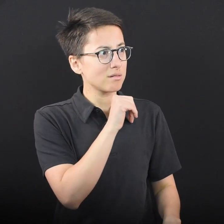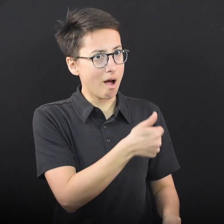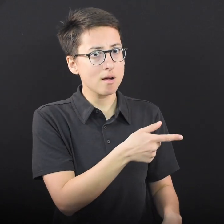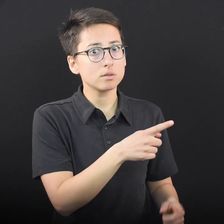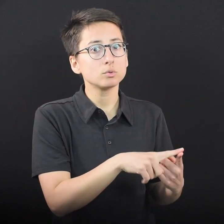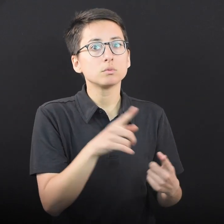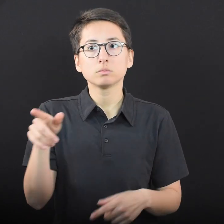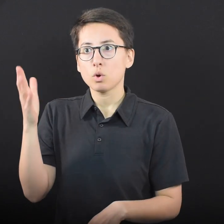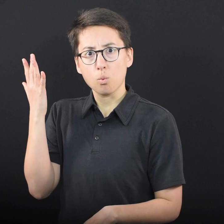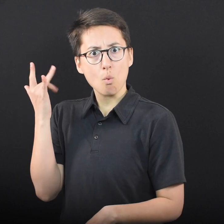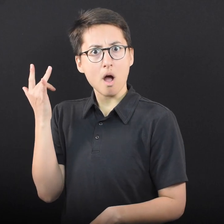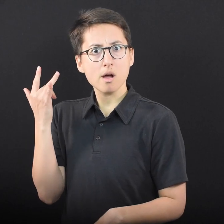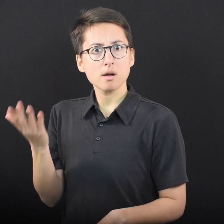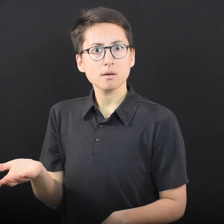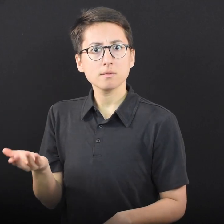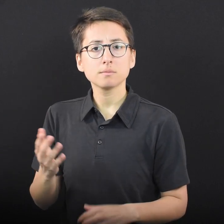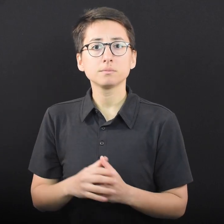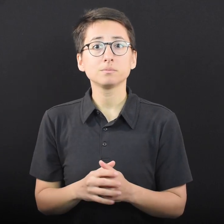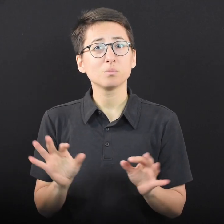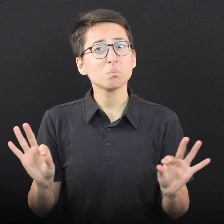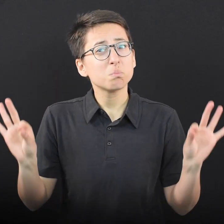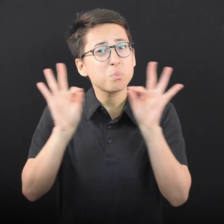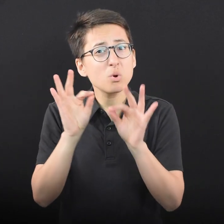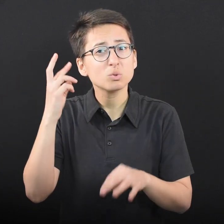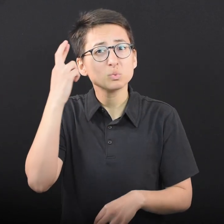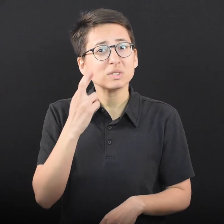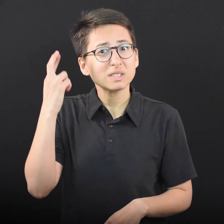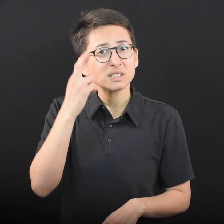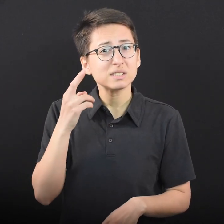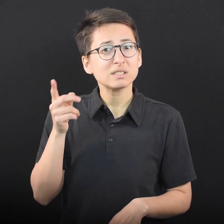to the important reasons that matter to them—their “why.”